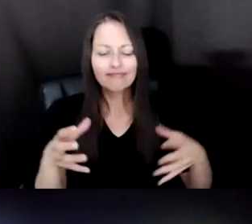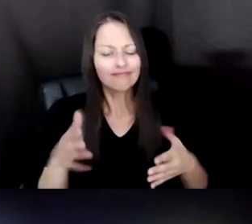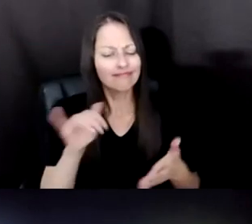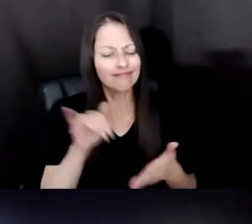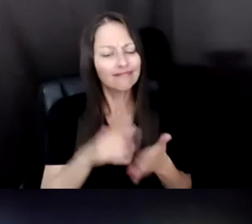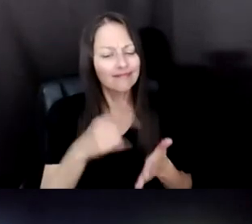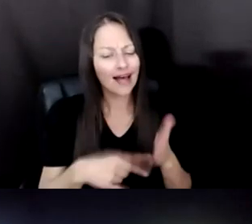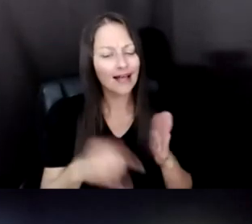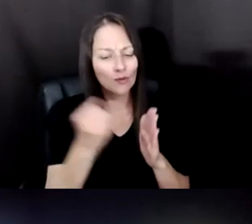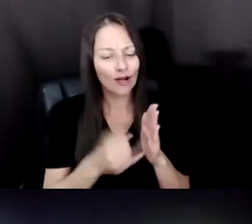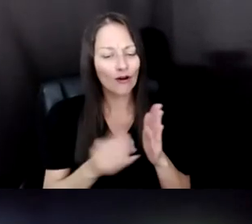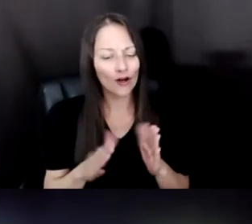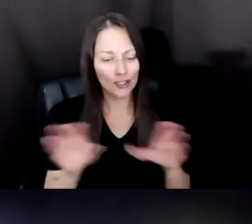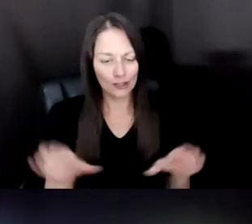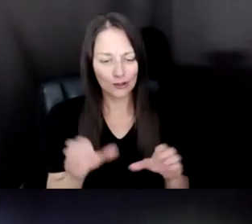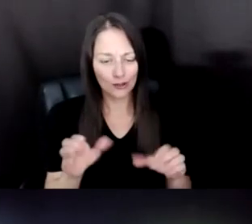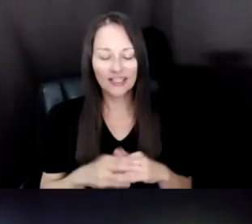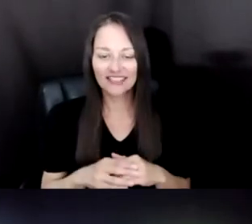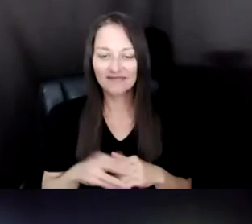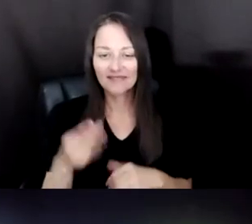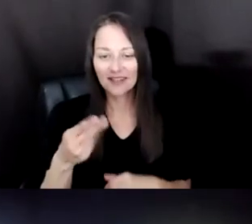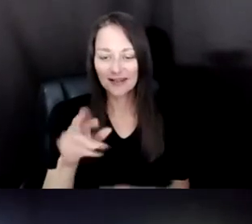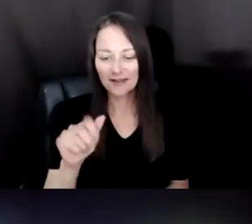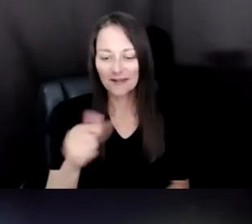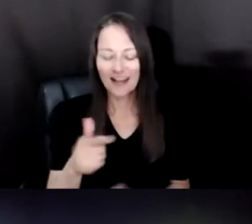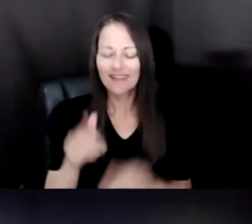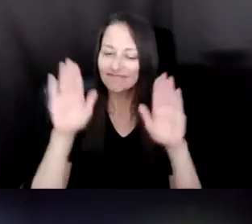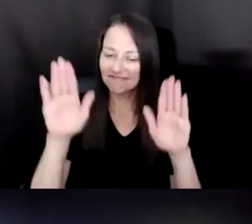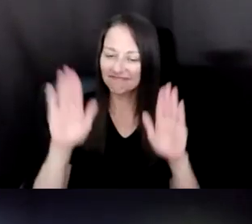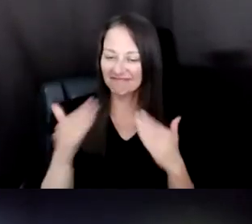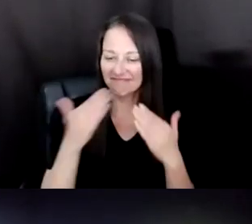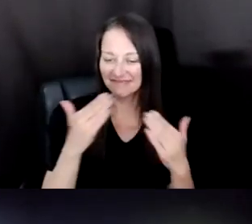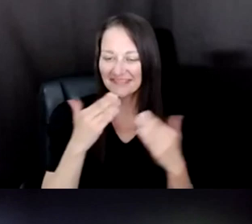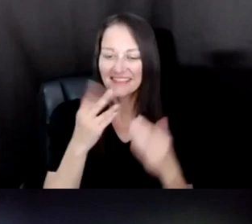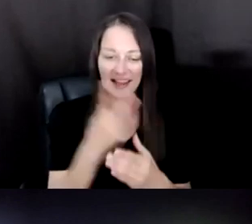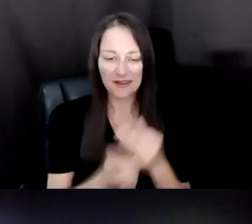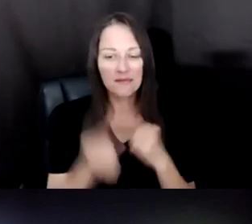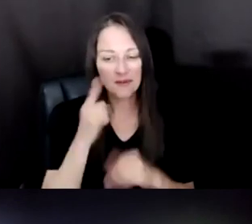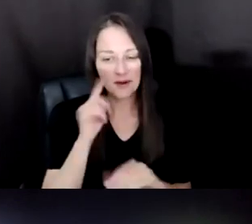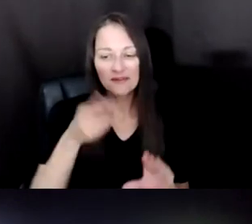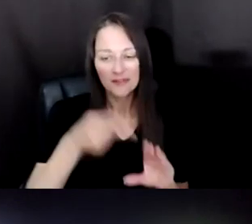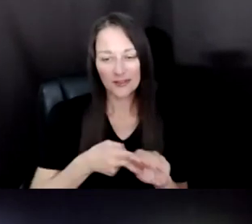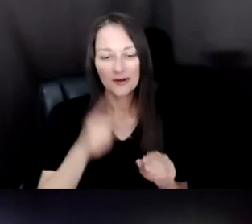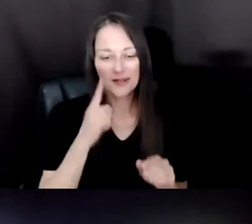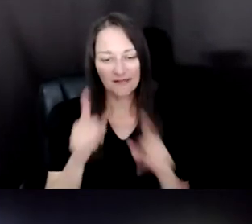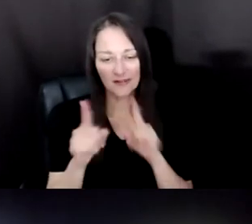FANTASTIC. THANK YOU TO THE BOTH OF YOU FOR, FOR JOINING US FOR THIS CONVERSATION. AND WE'RE GOING